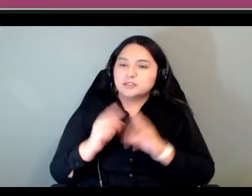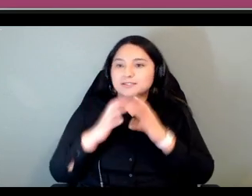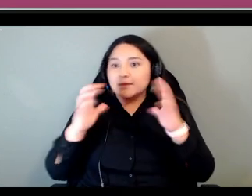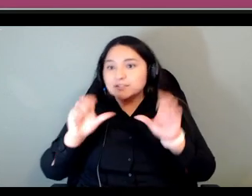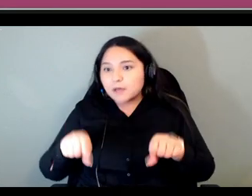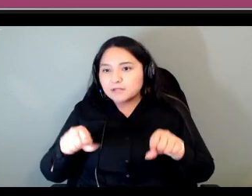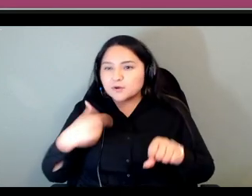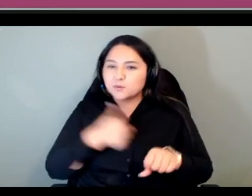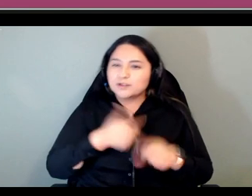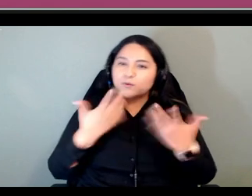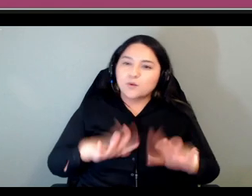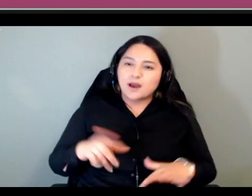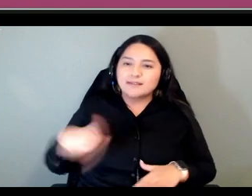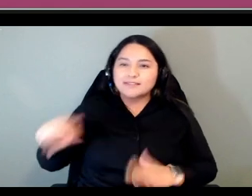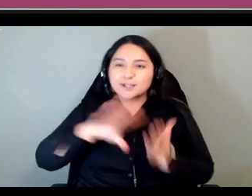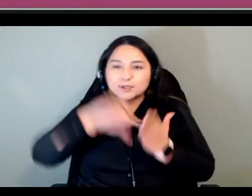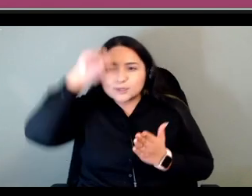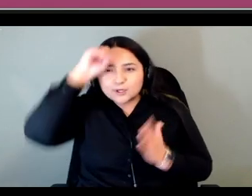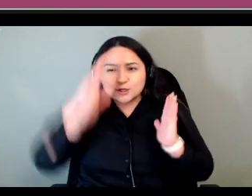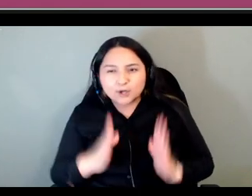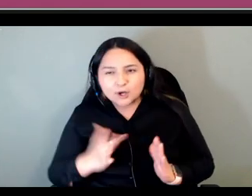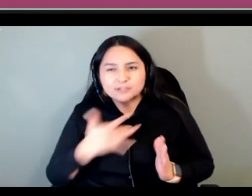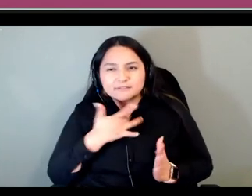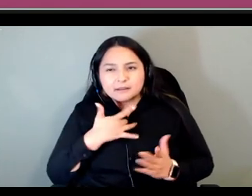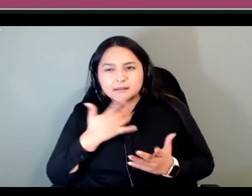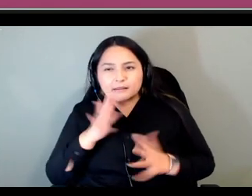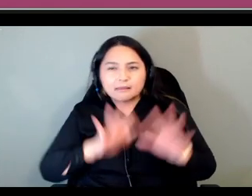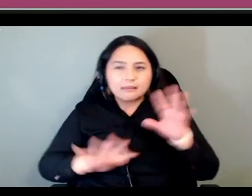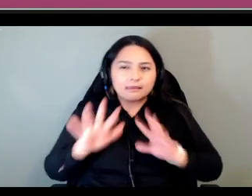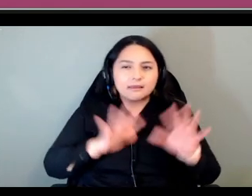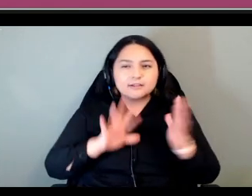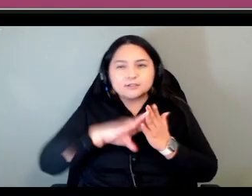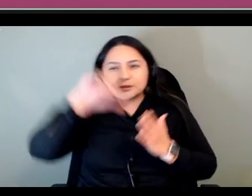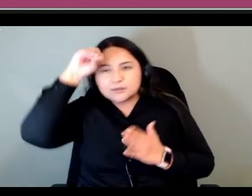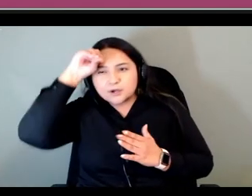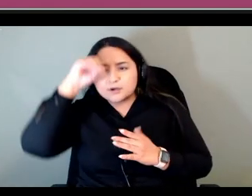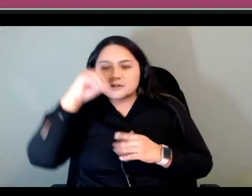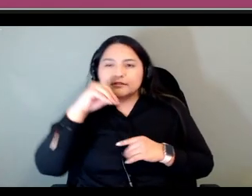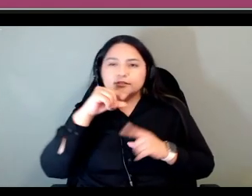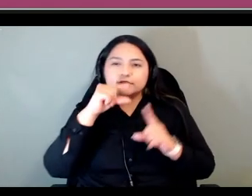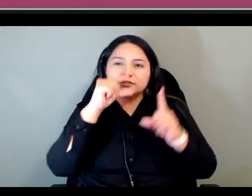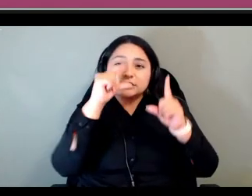bogged down and you know learning all the terms for things on top of the actual language